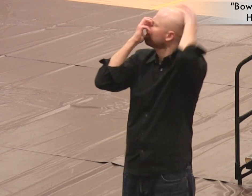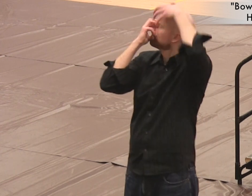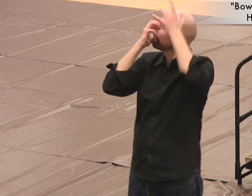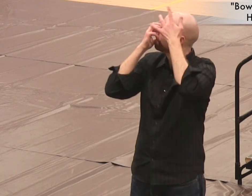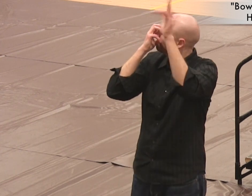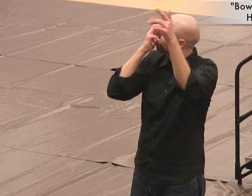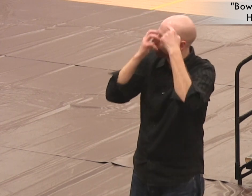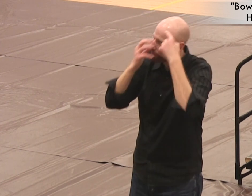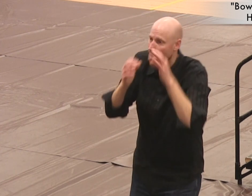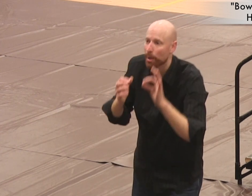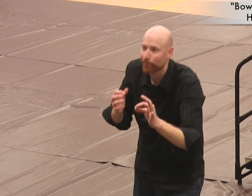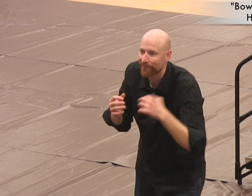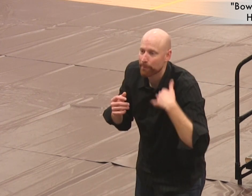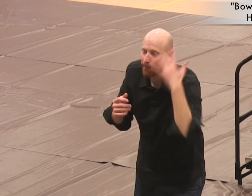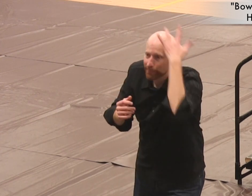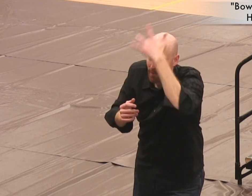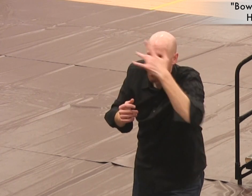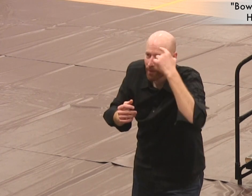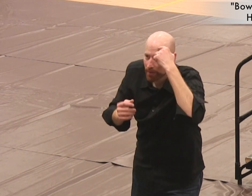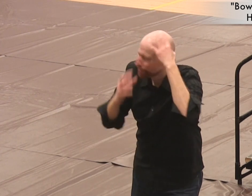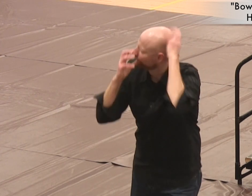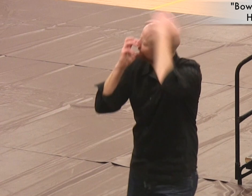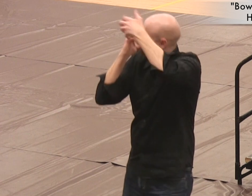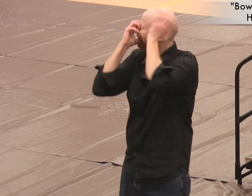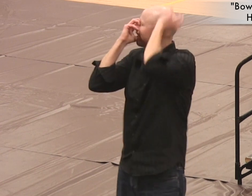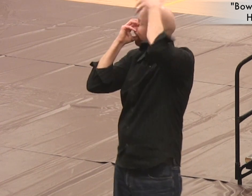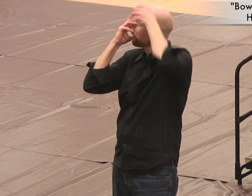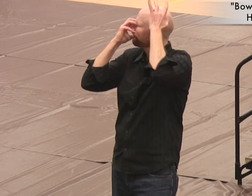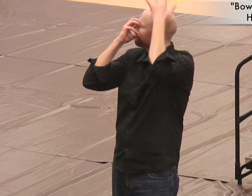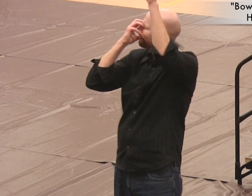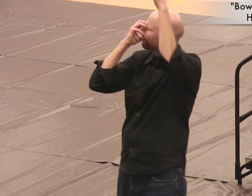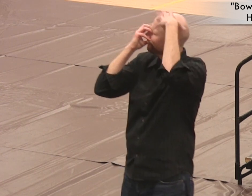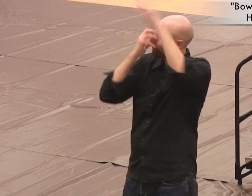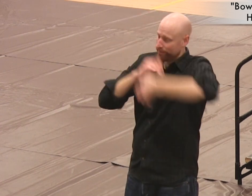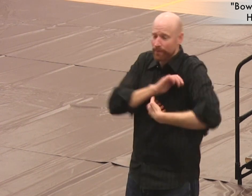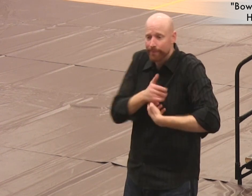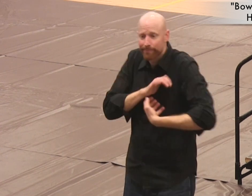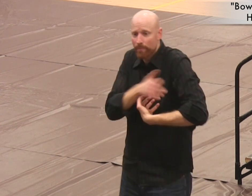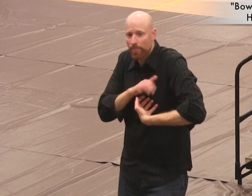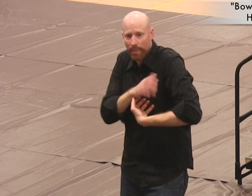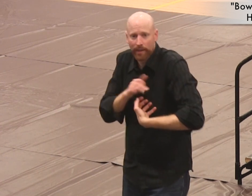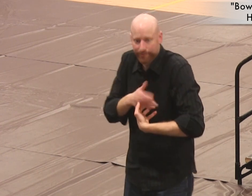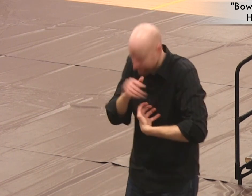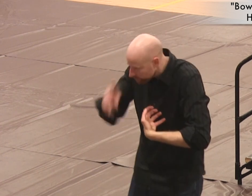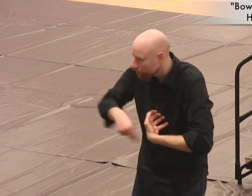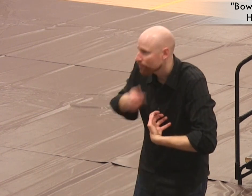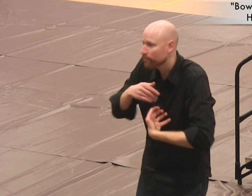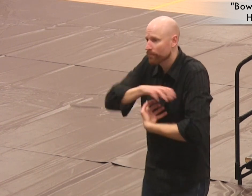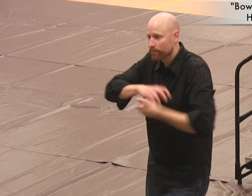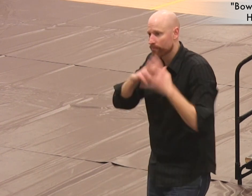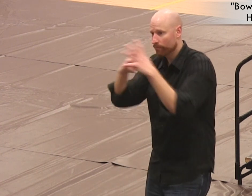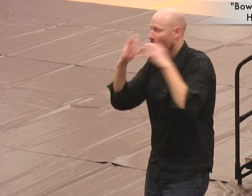with his rag [perfect that I’m telling this story, since my head is quite bald and shiny],